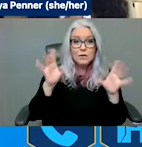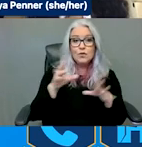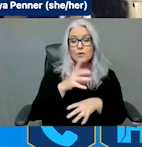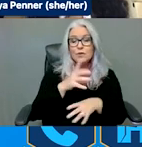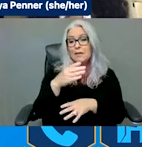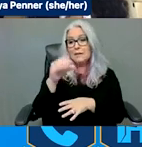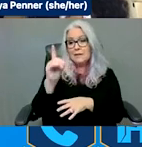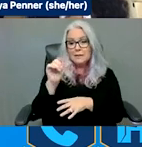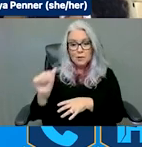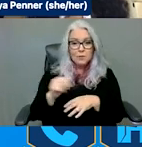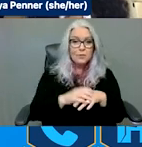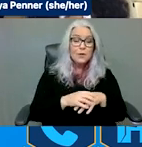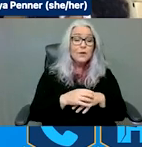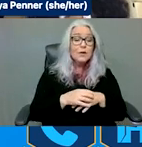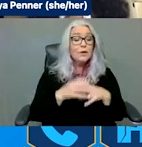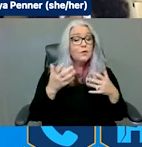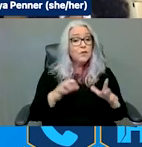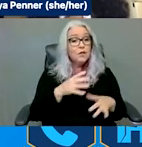hotline is always available. Folks can call or text